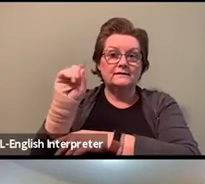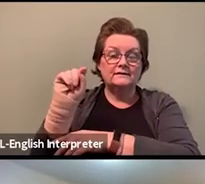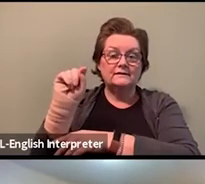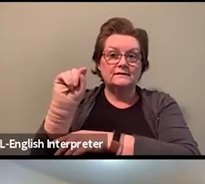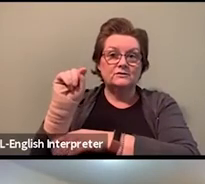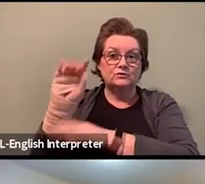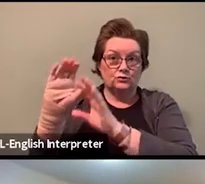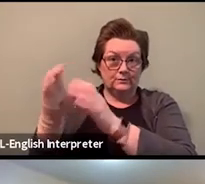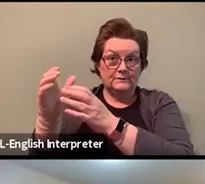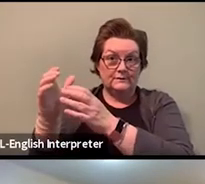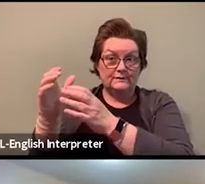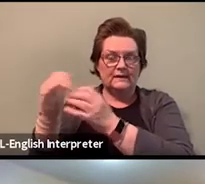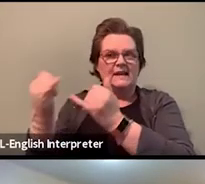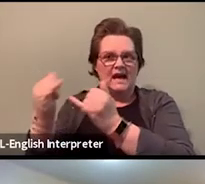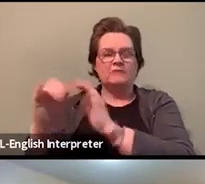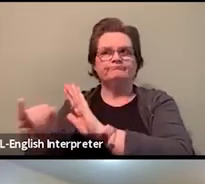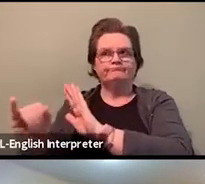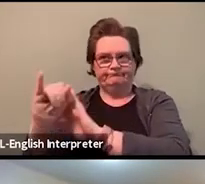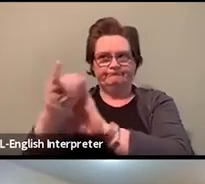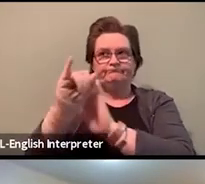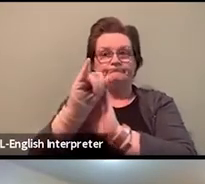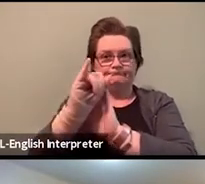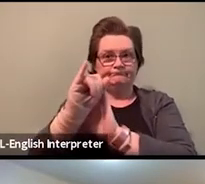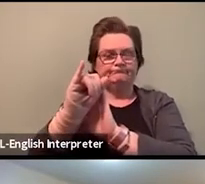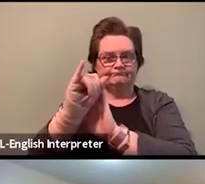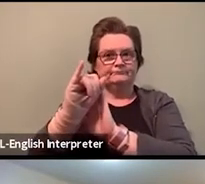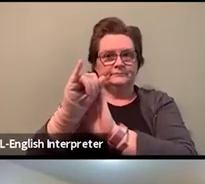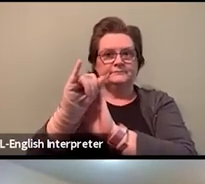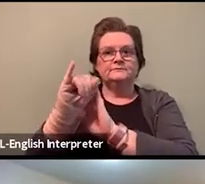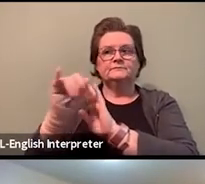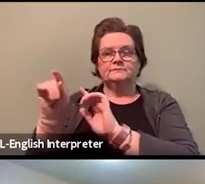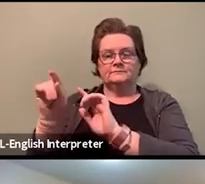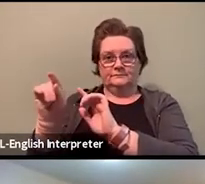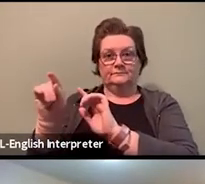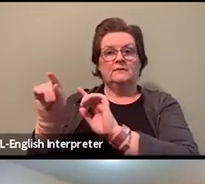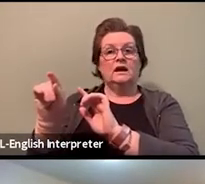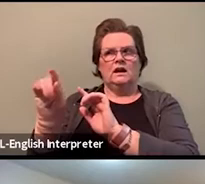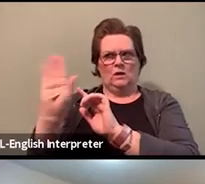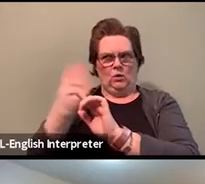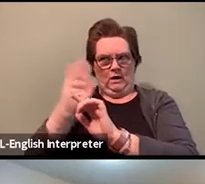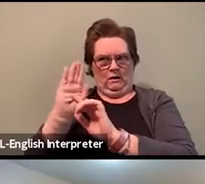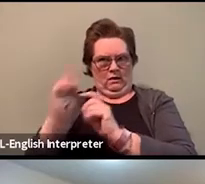against a racialized than other minority groups. And how can CUPE respond to this?